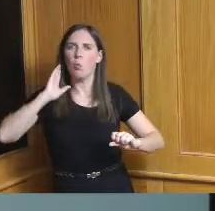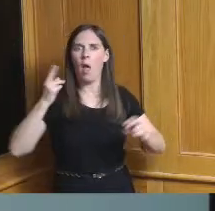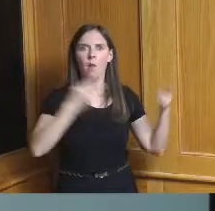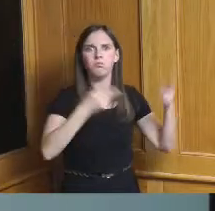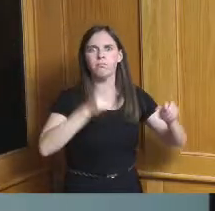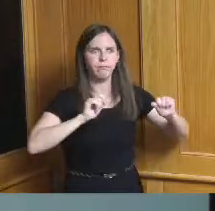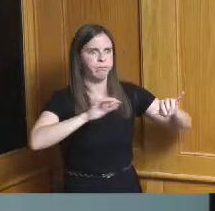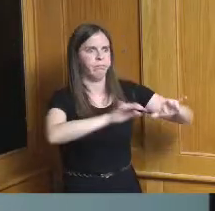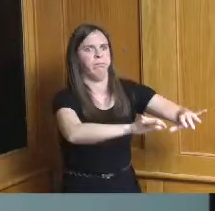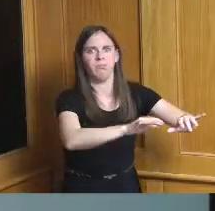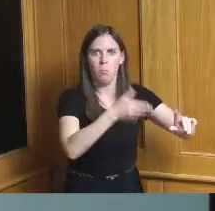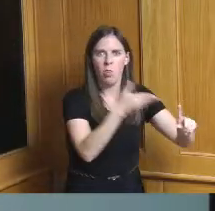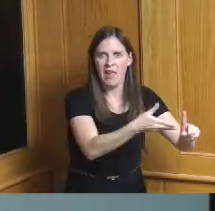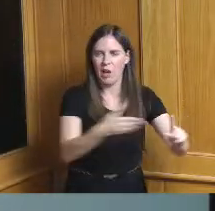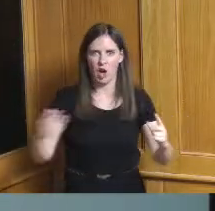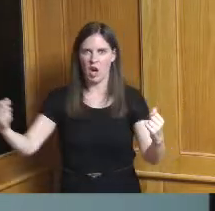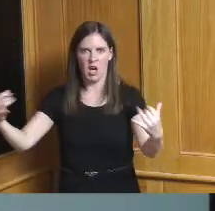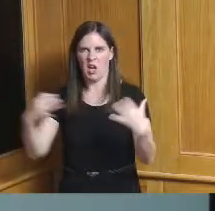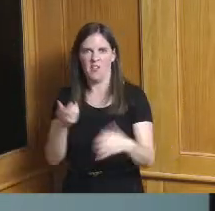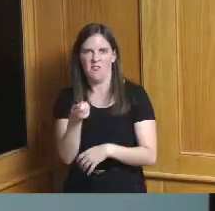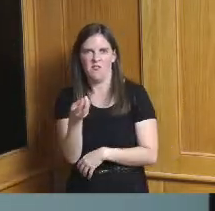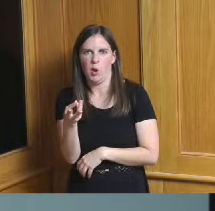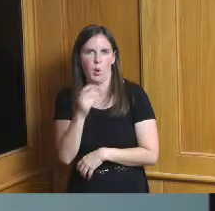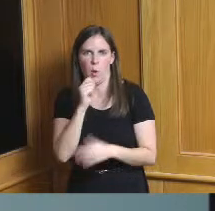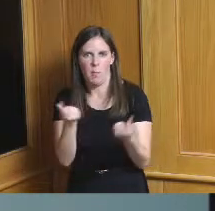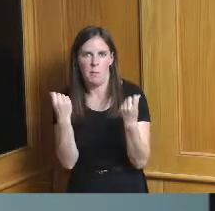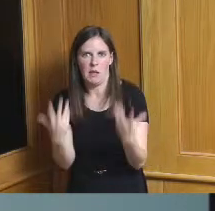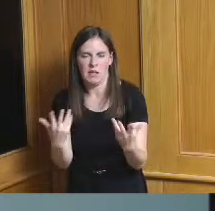we know that there are some economic liabilities around infrastructure